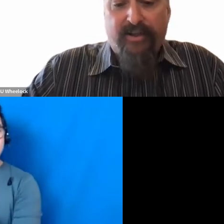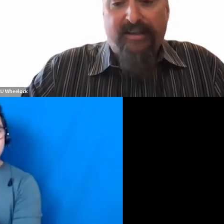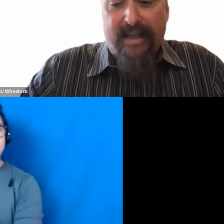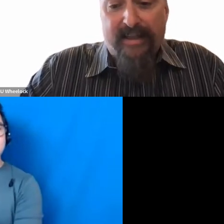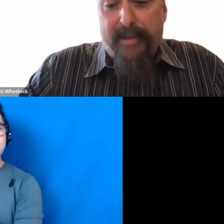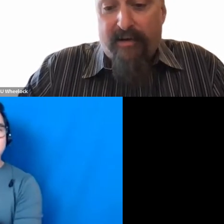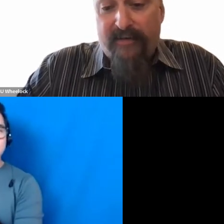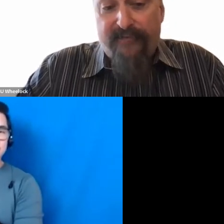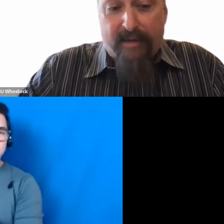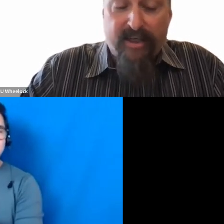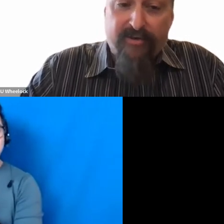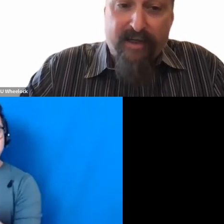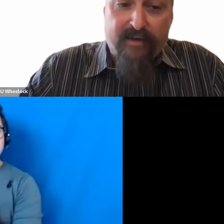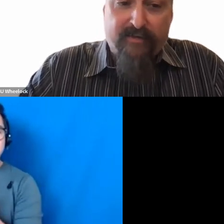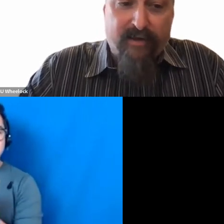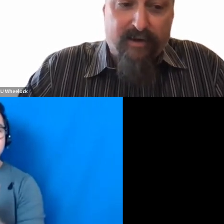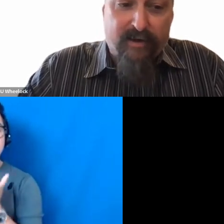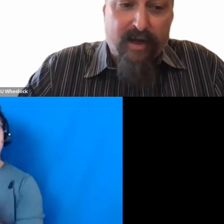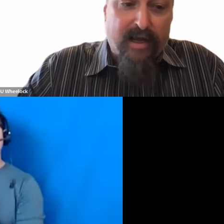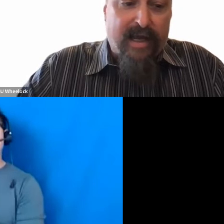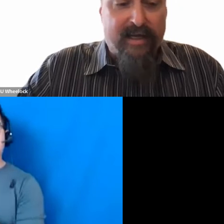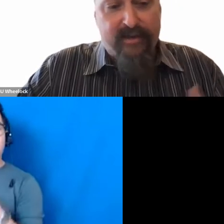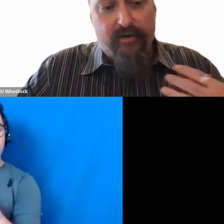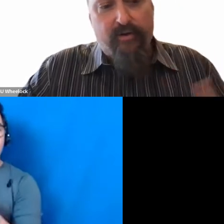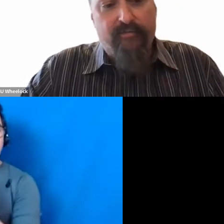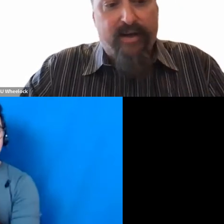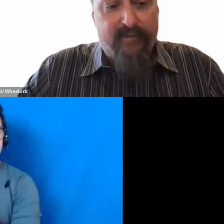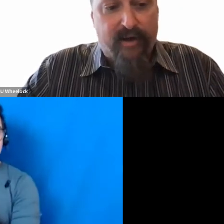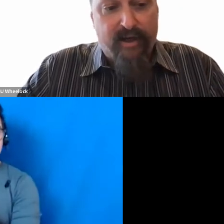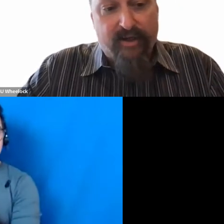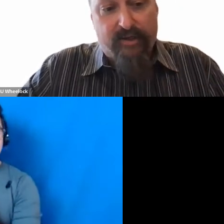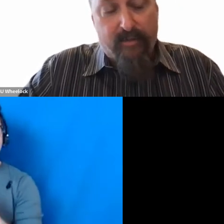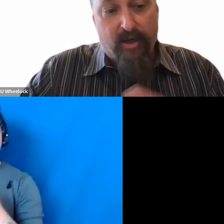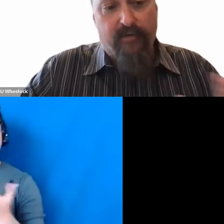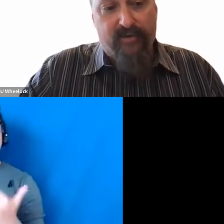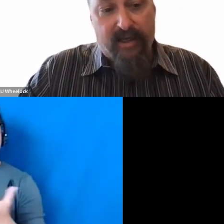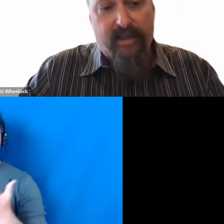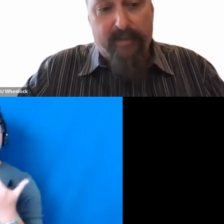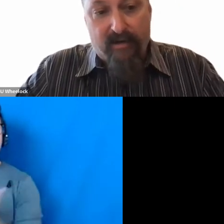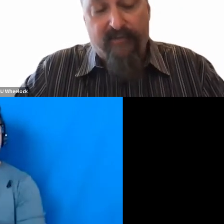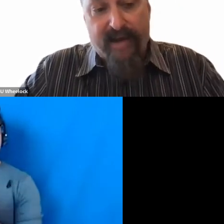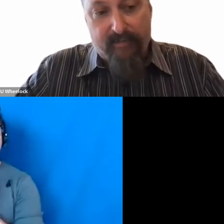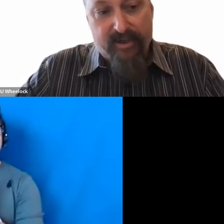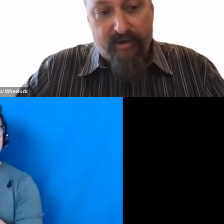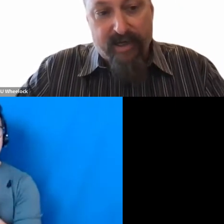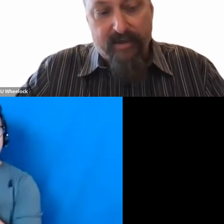She has led the parents and family strand of the center, and in this new round of funding, she will be overseeing the parent & family strand,